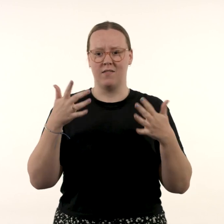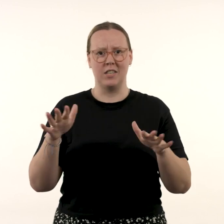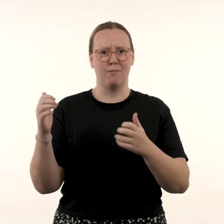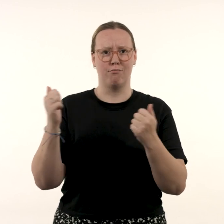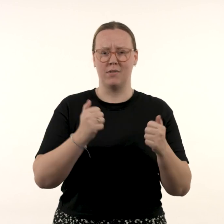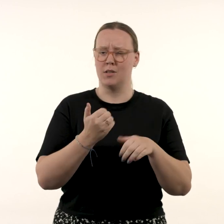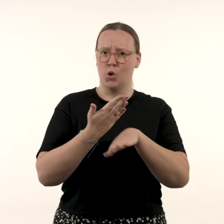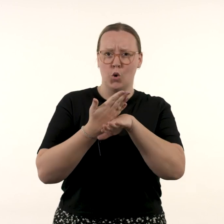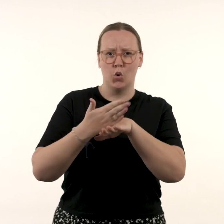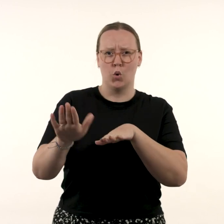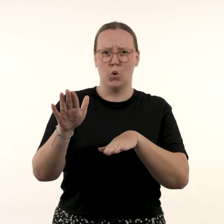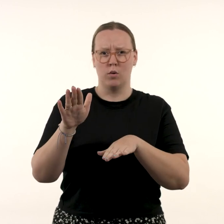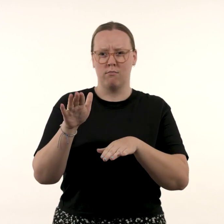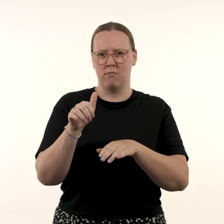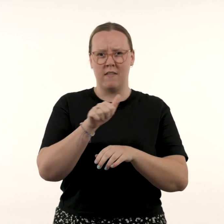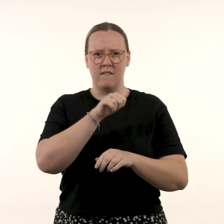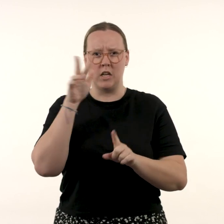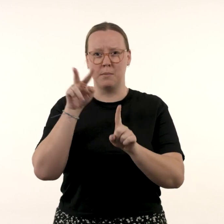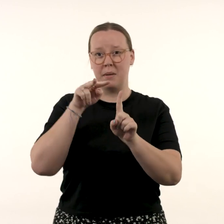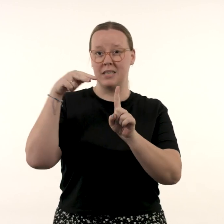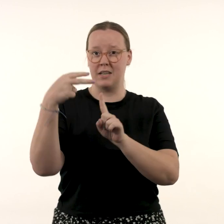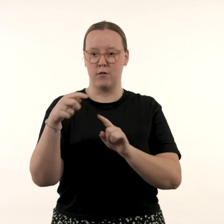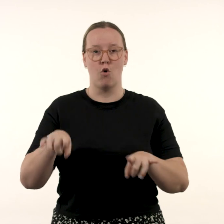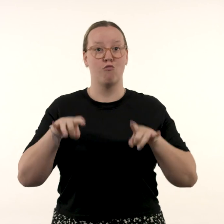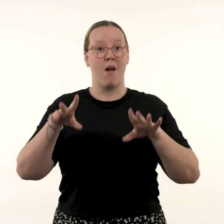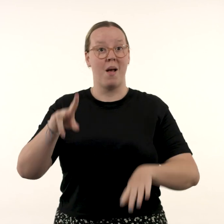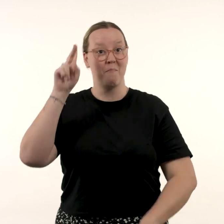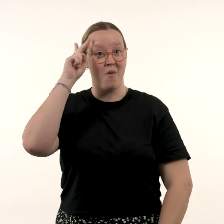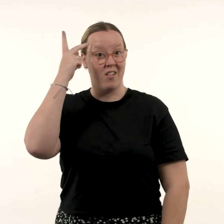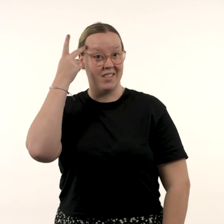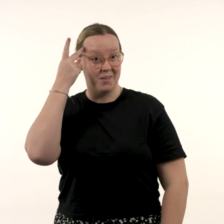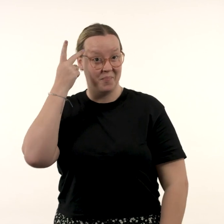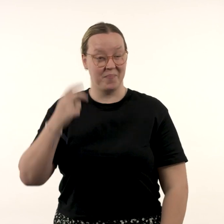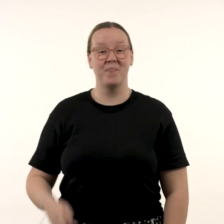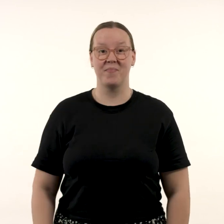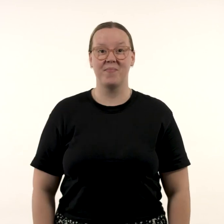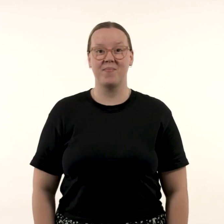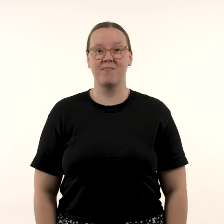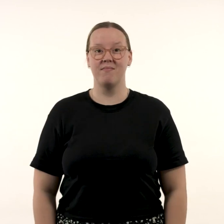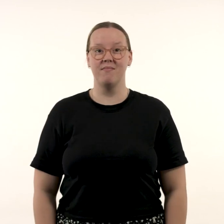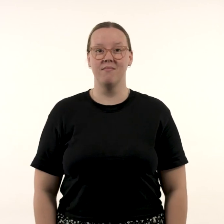cut-through perspective to the fug of Australian politics,’ says Sinnamon.